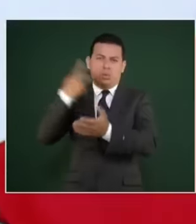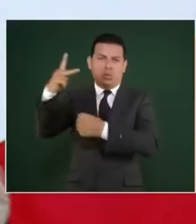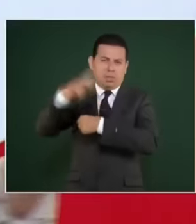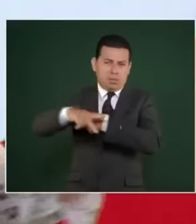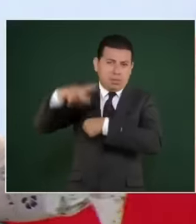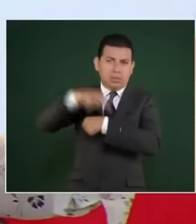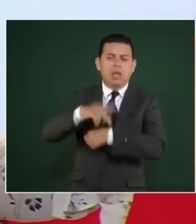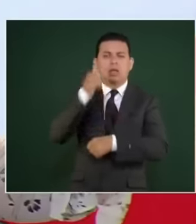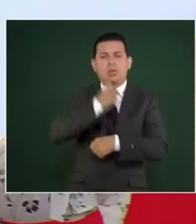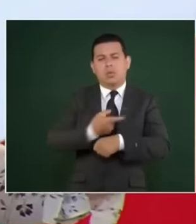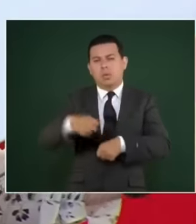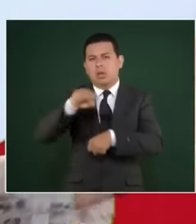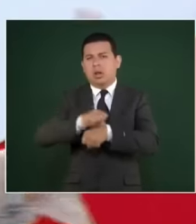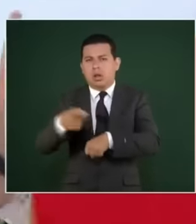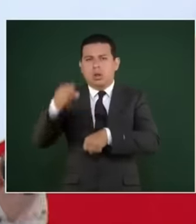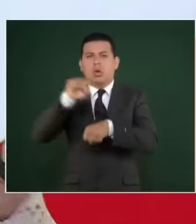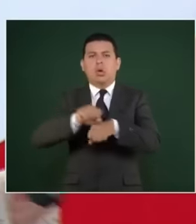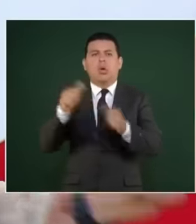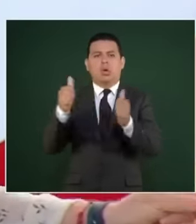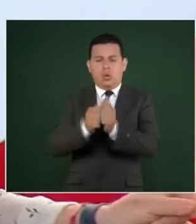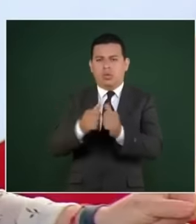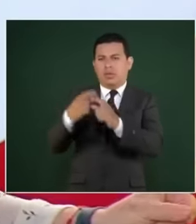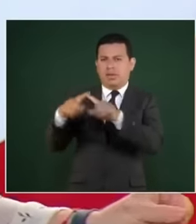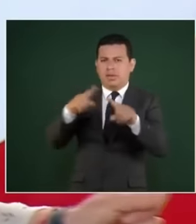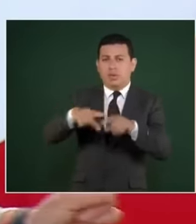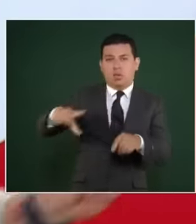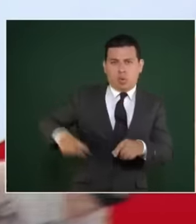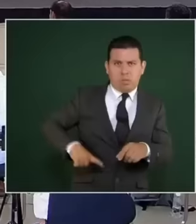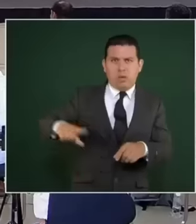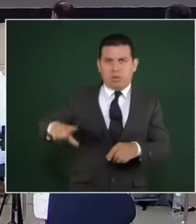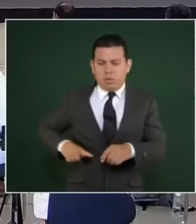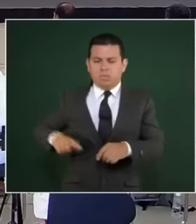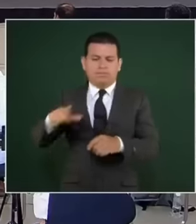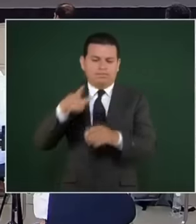every week with the support of the government. This is very important because we are acting in